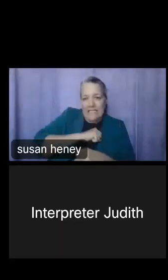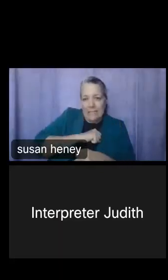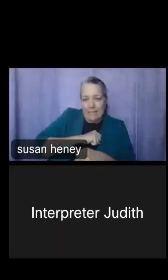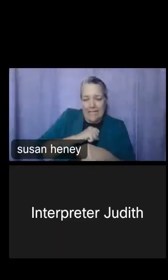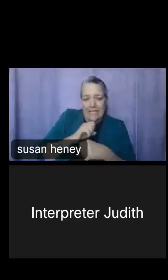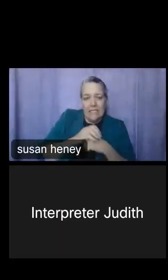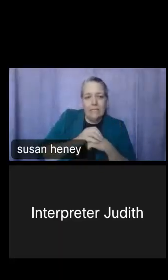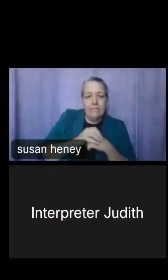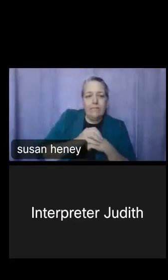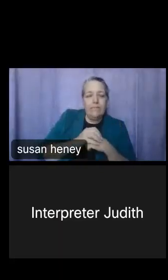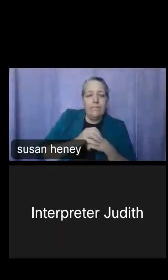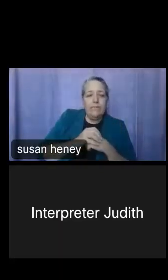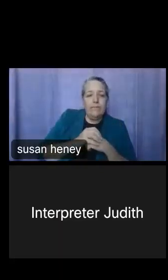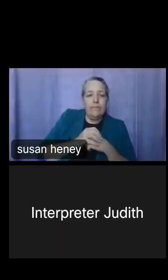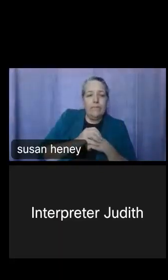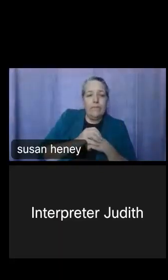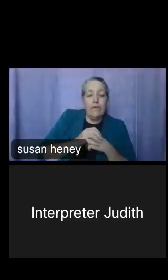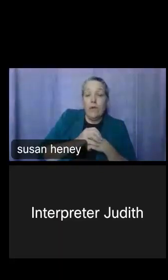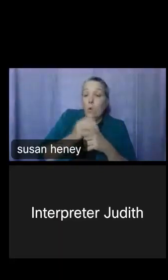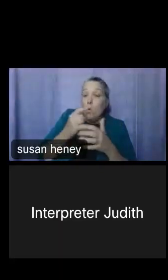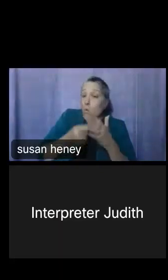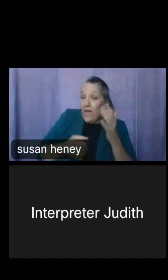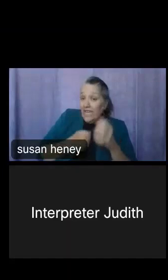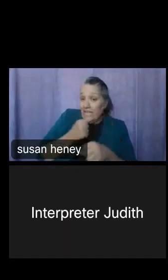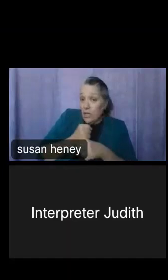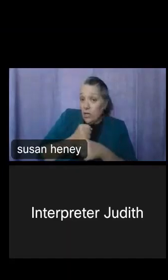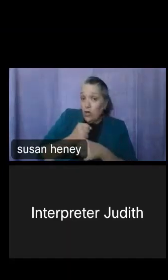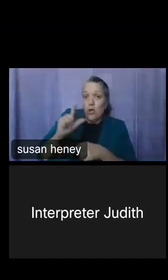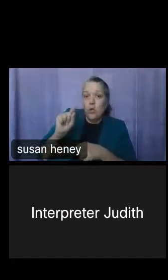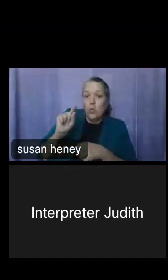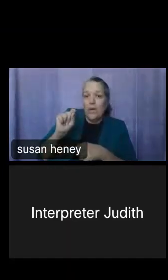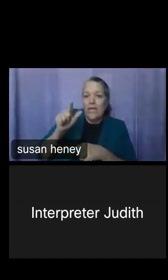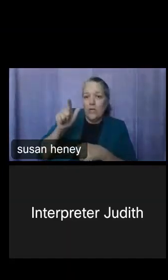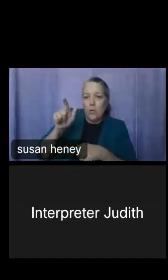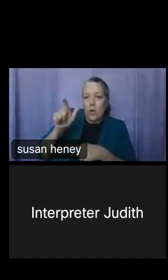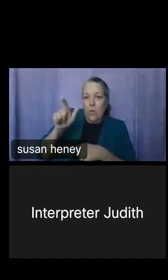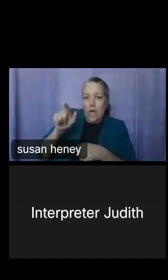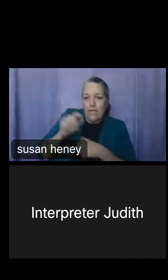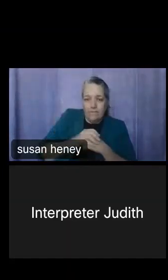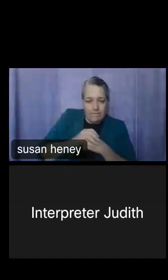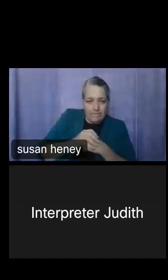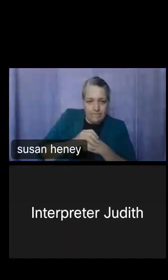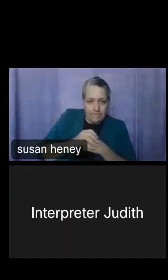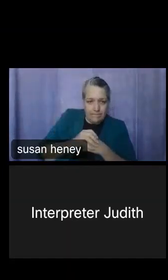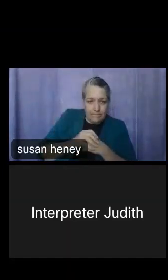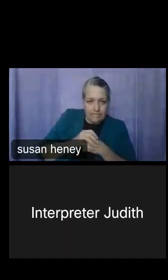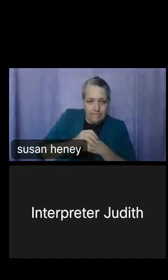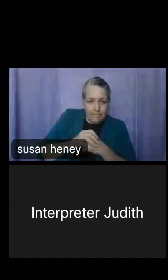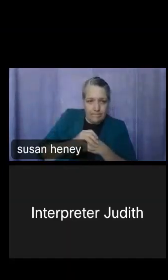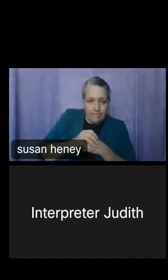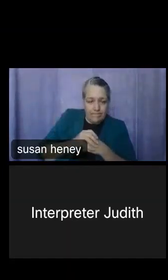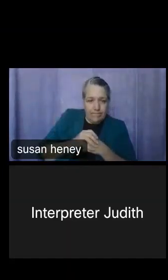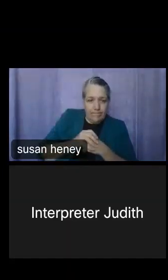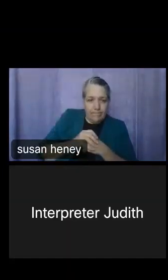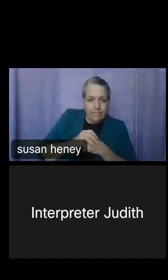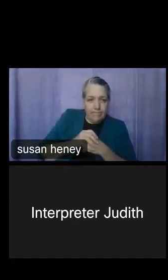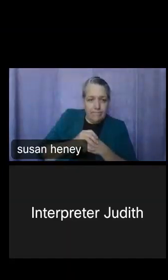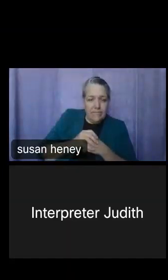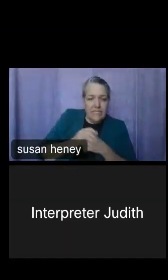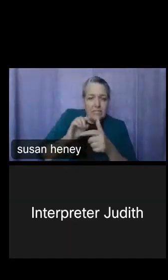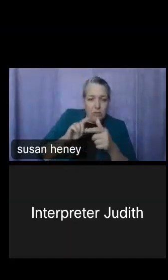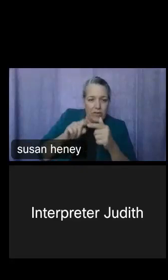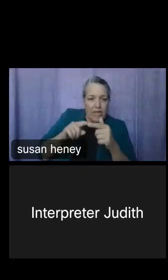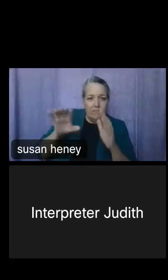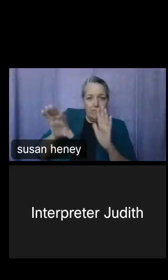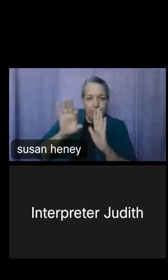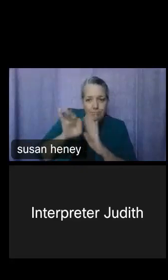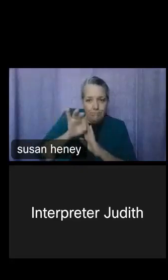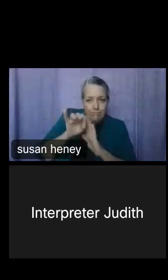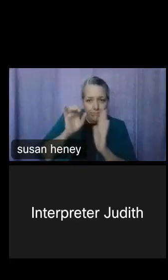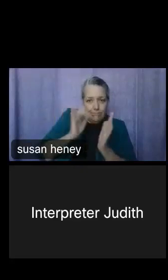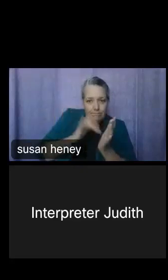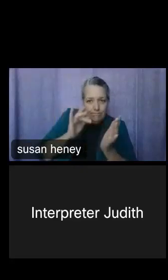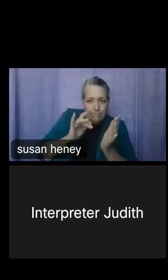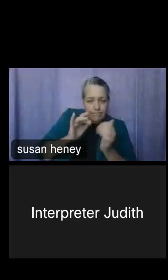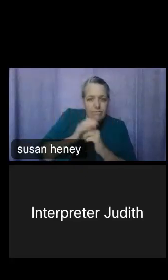going to be looking at 2021. We'll click Next, and this is going to now load our variables.